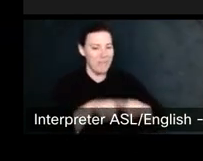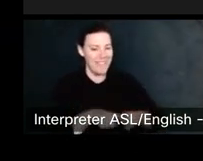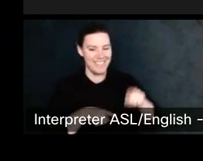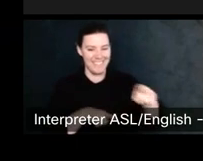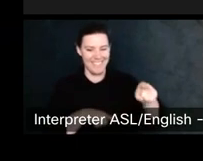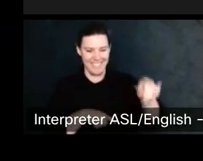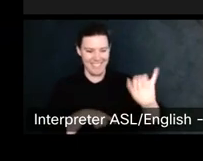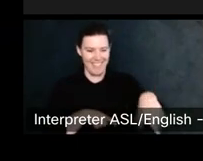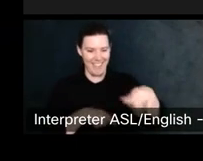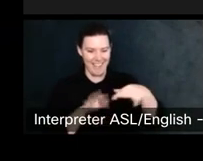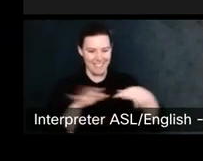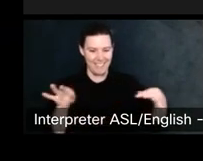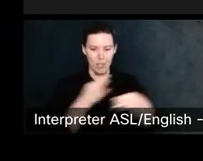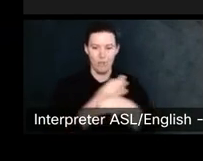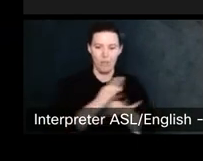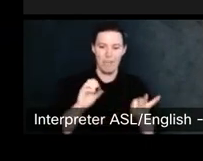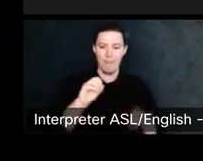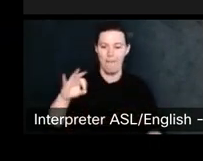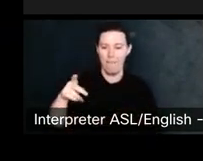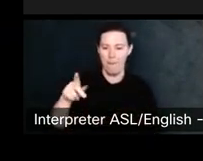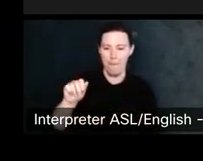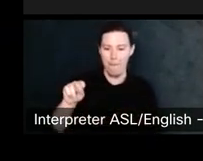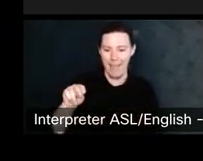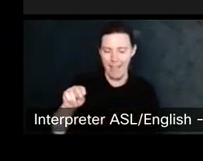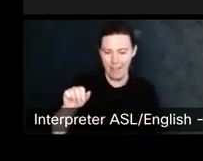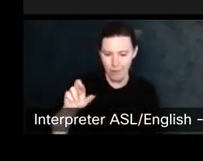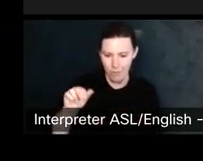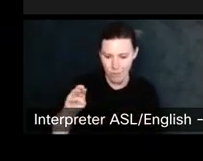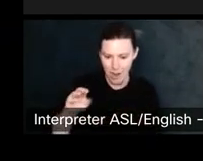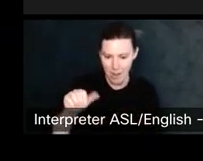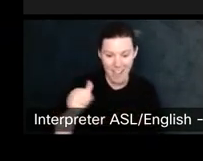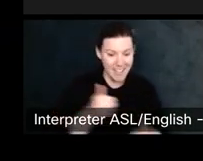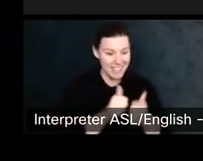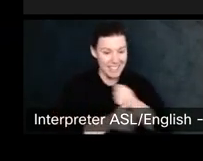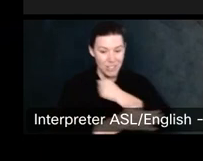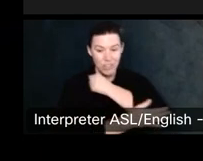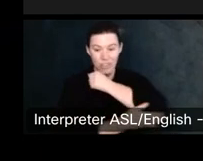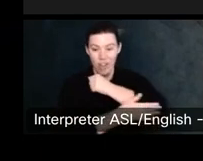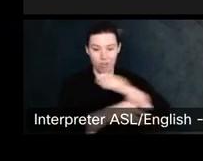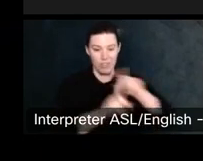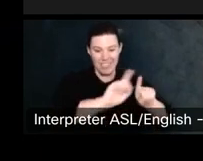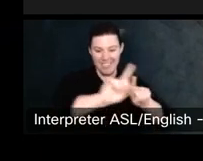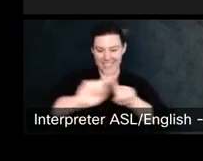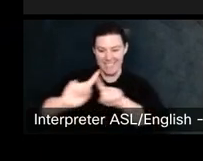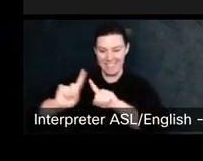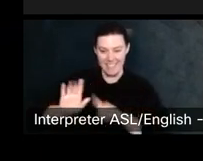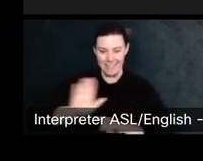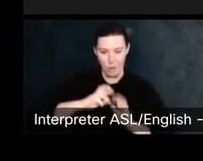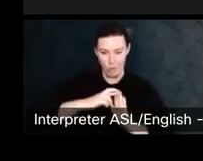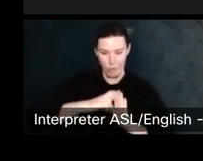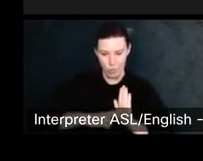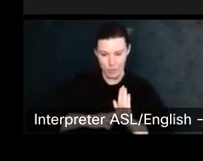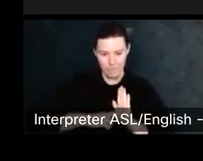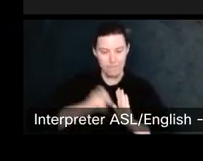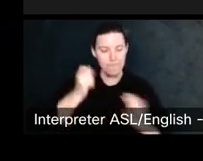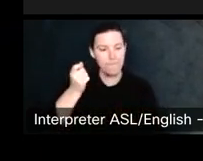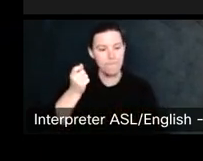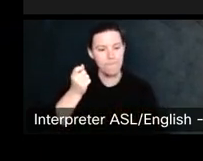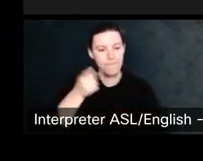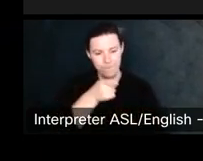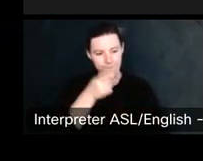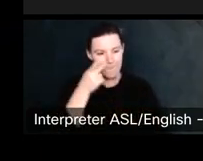Can we move to the next slide? But as you can see here in this map, um, each country deals with it differently but in the U.